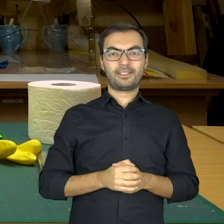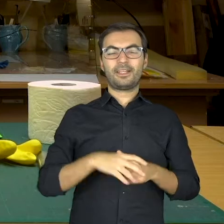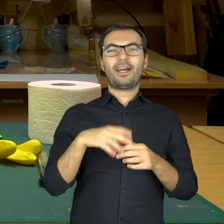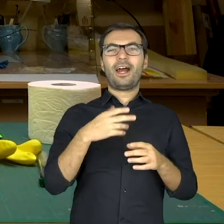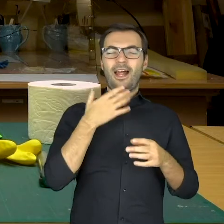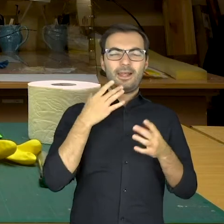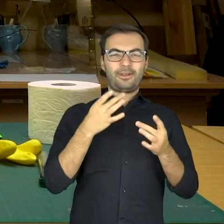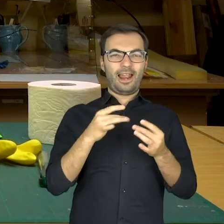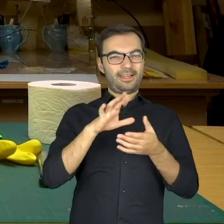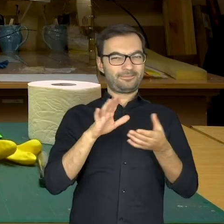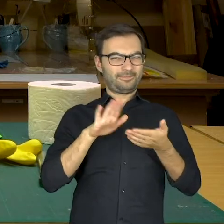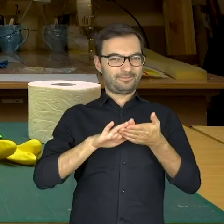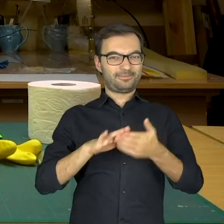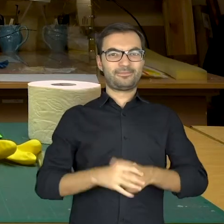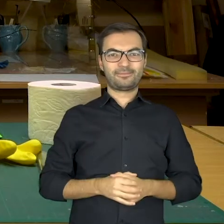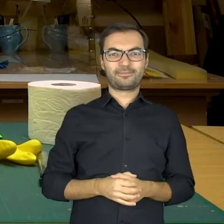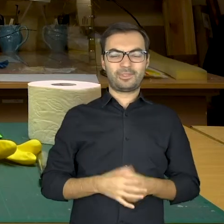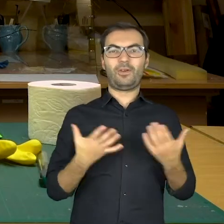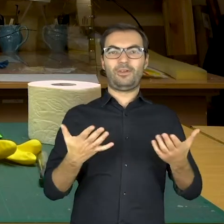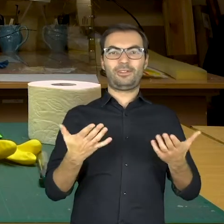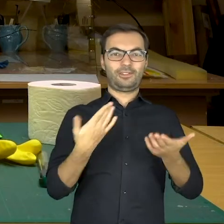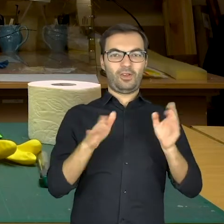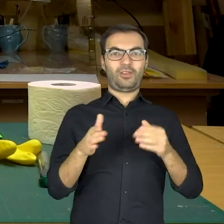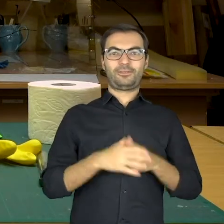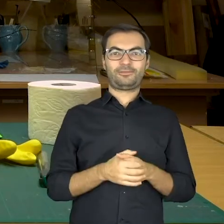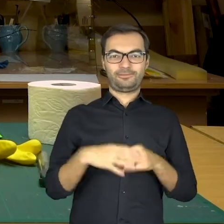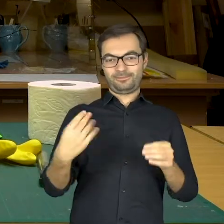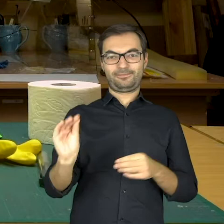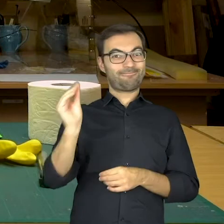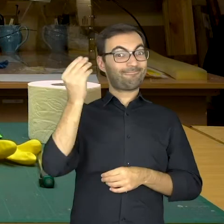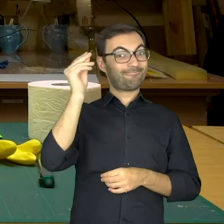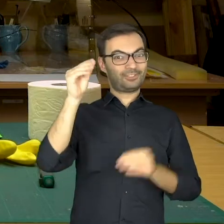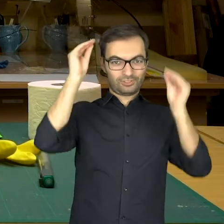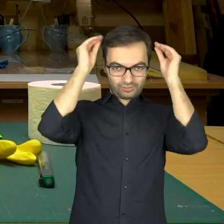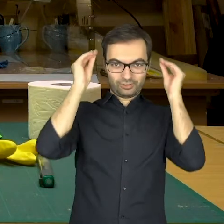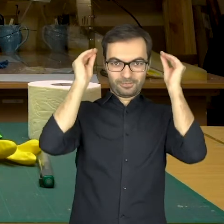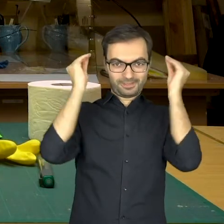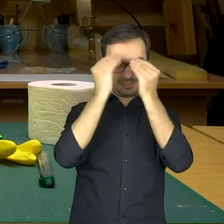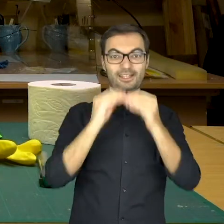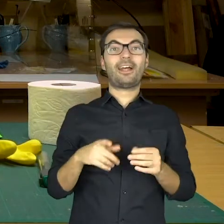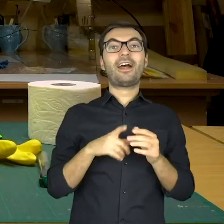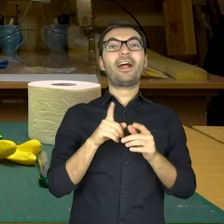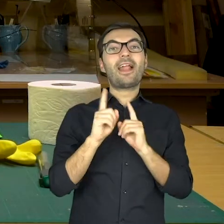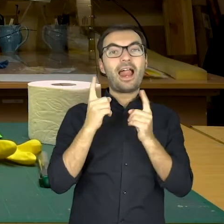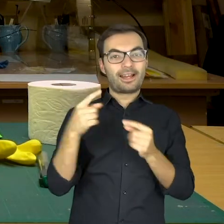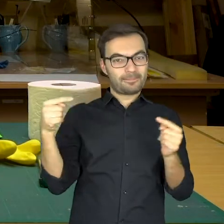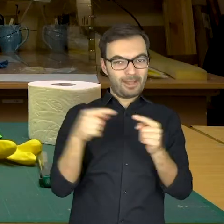The glue holds better. Oh, now we have a hat for our hand puppet.